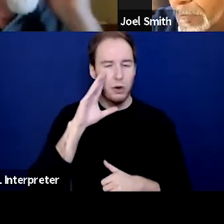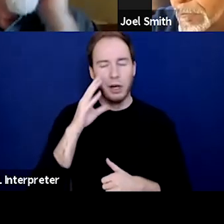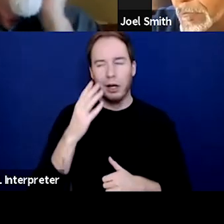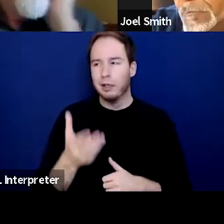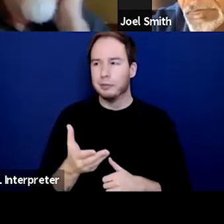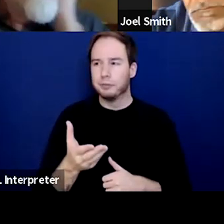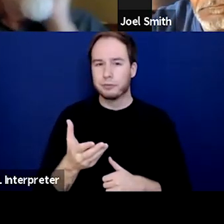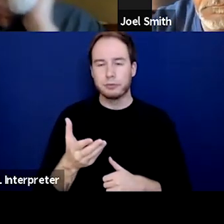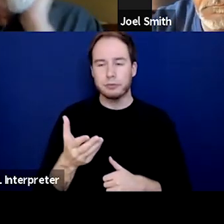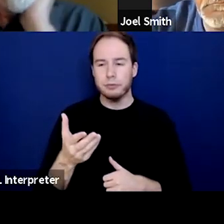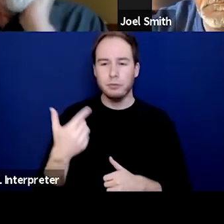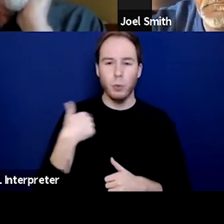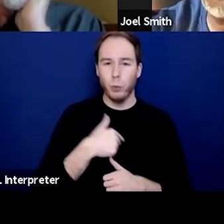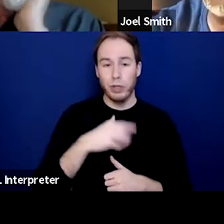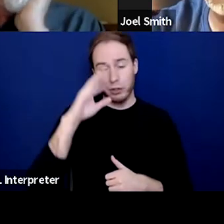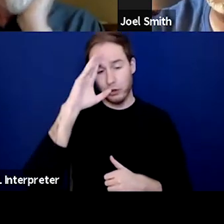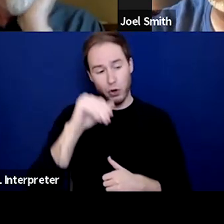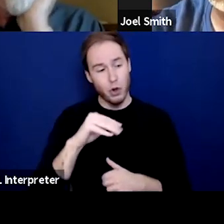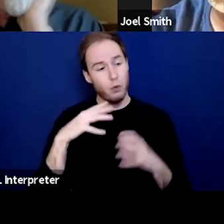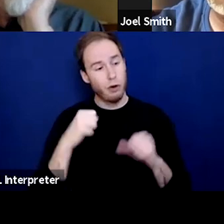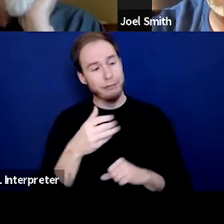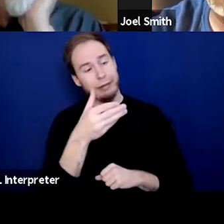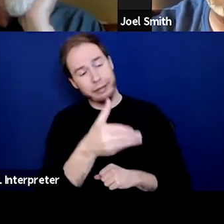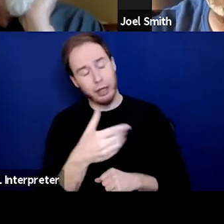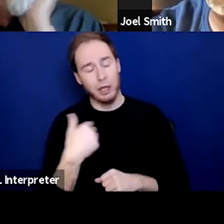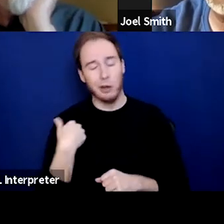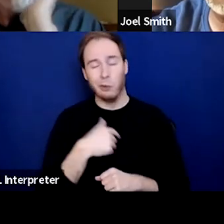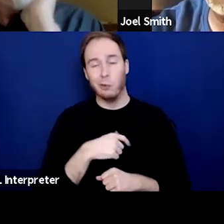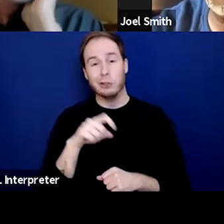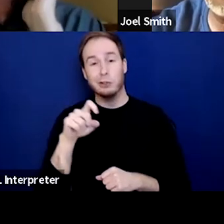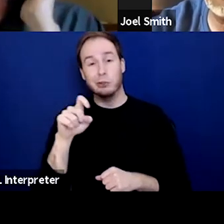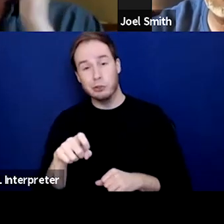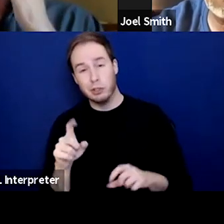we know it's there and we probably should be doing it, but we just we'd rather party.